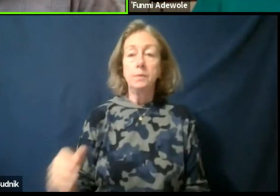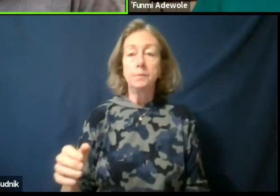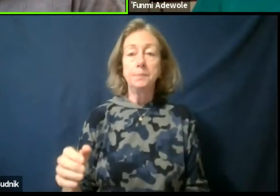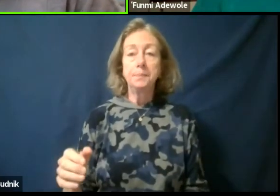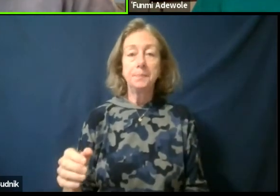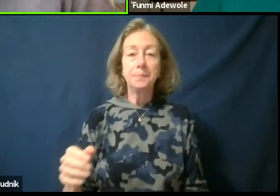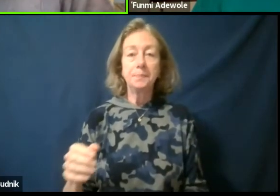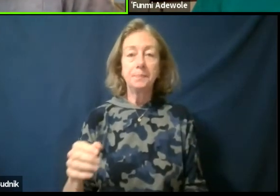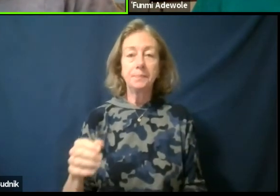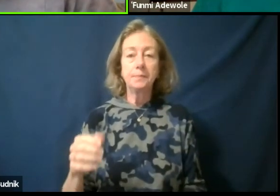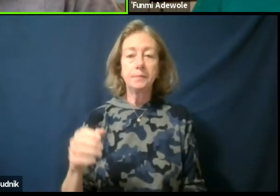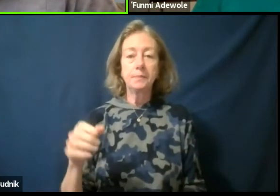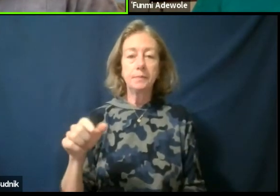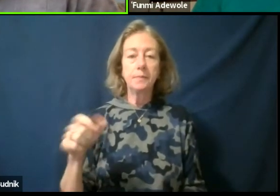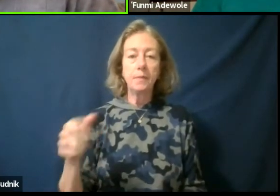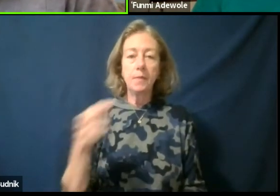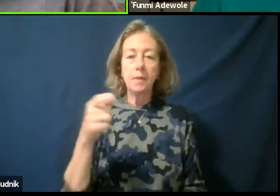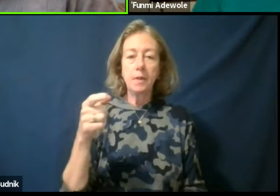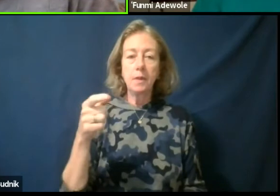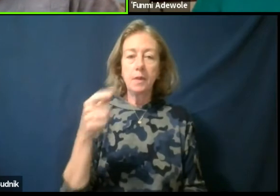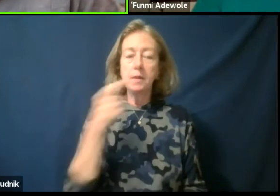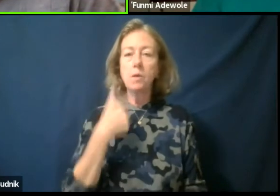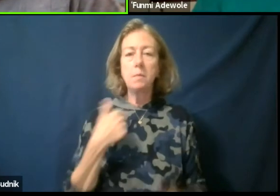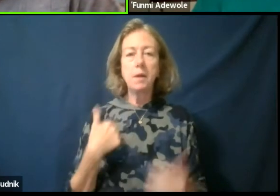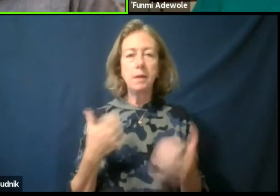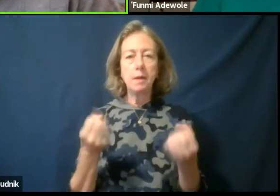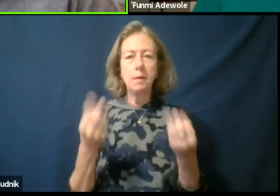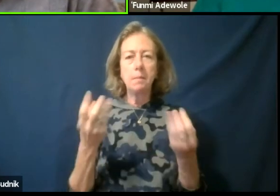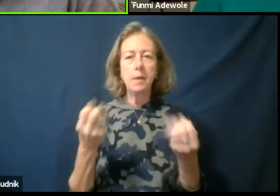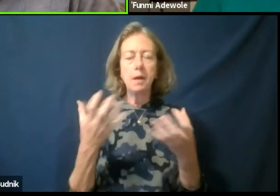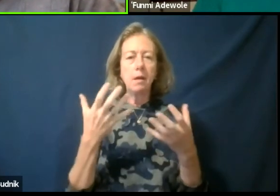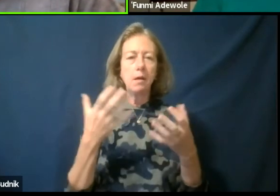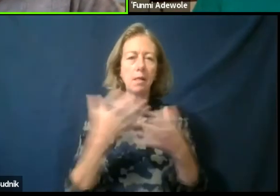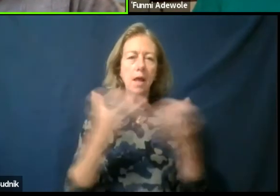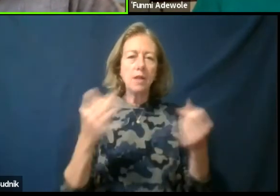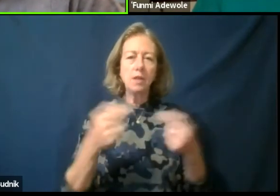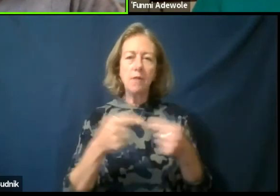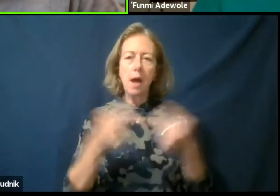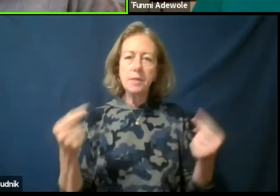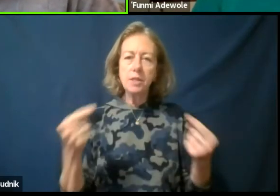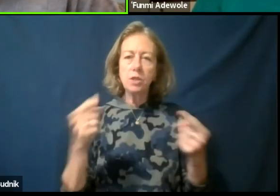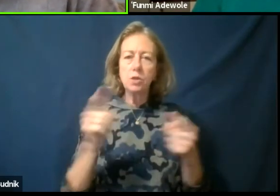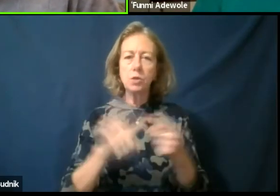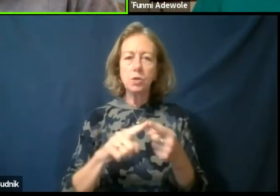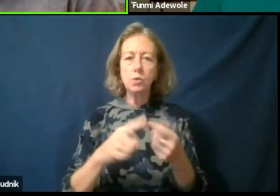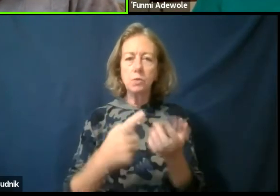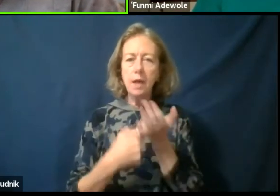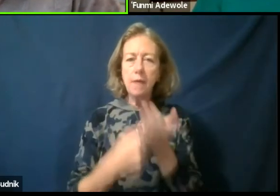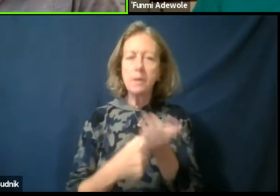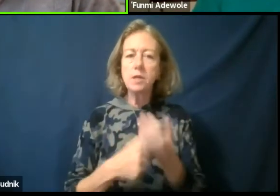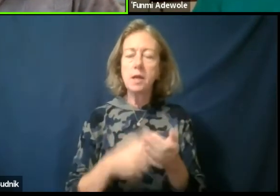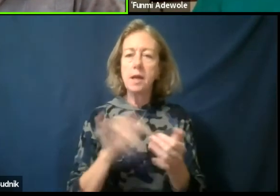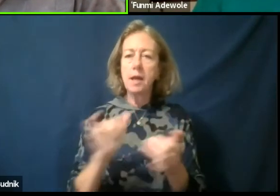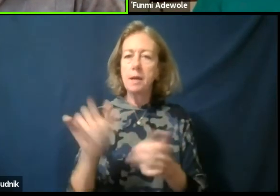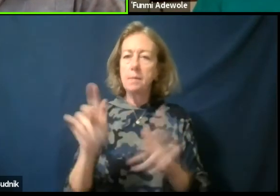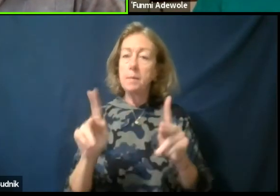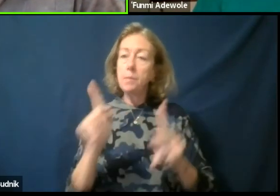Brandon told me there's a lot of appreciation to the conversation and a lot of those that are watching are really enjoying the conversation.